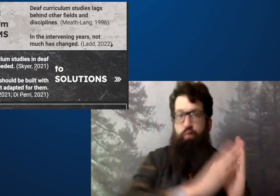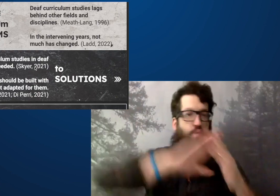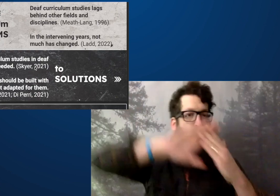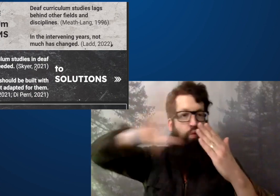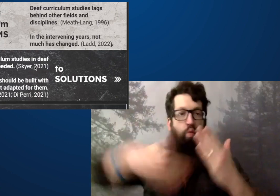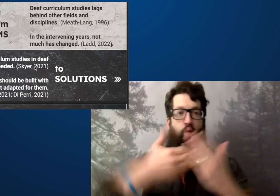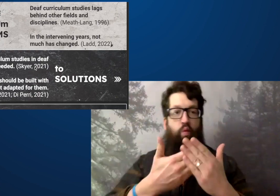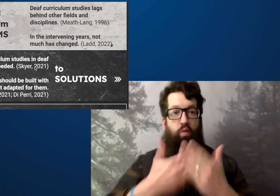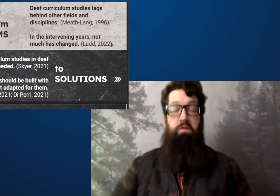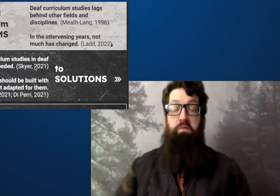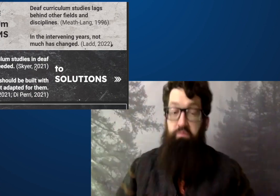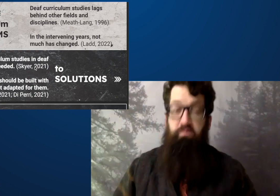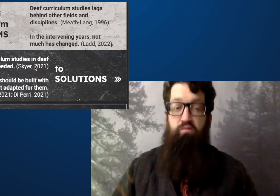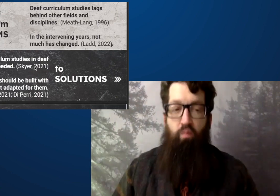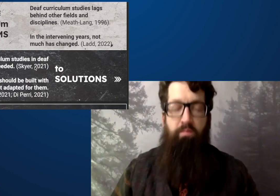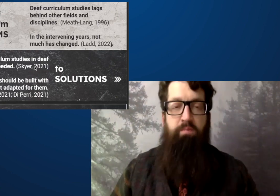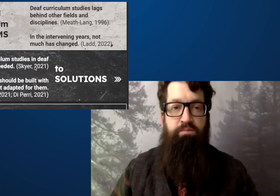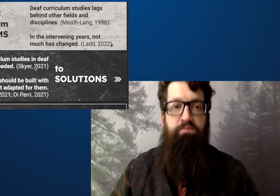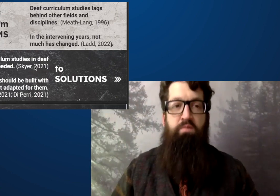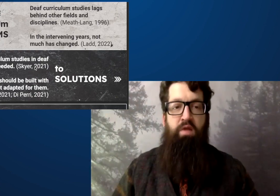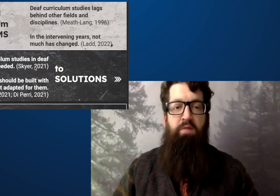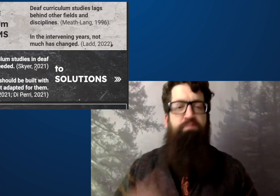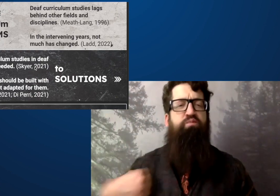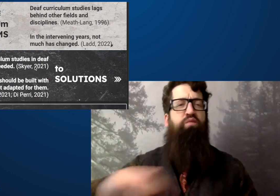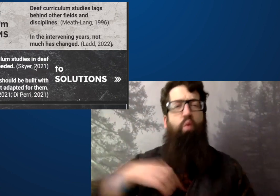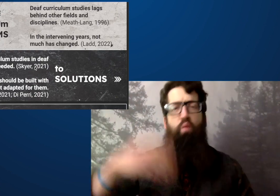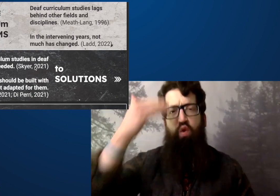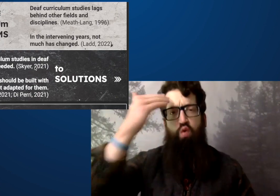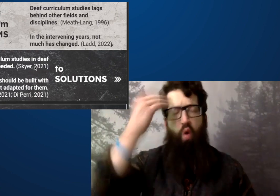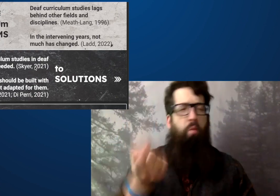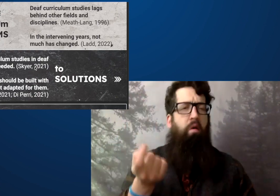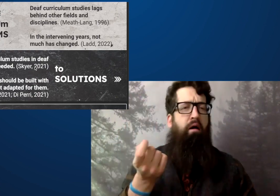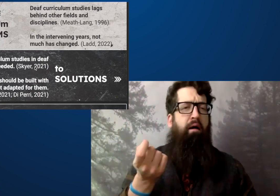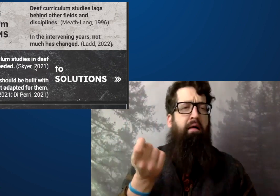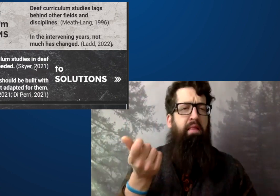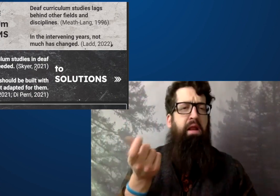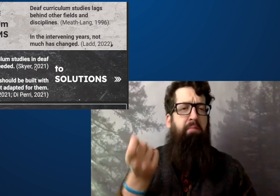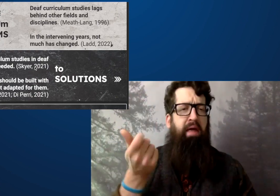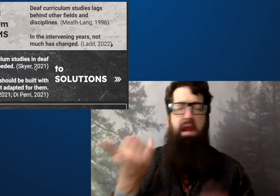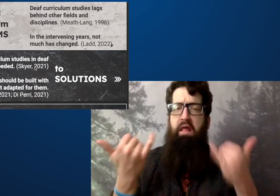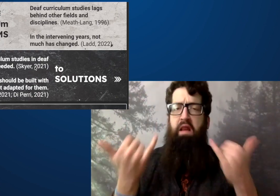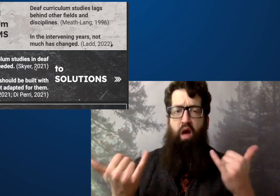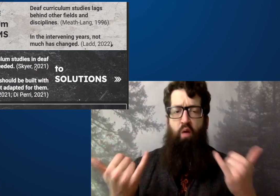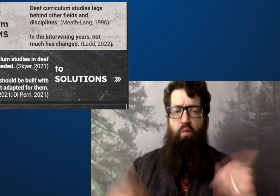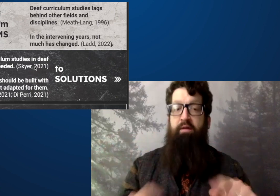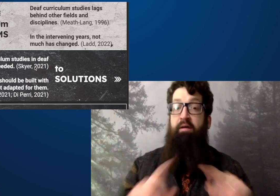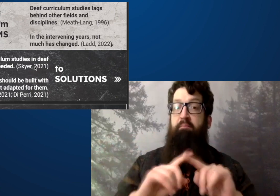There was an enormous field to be researched and studied